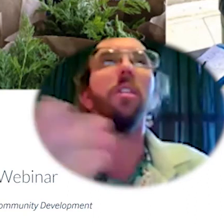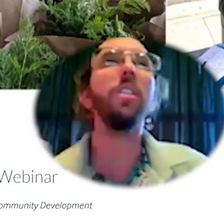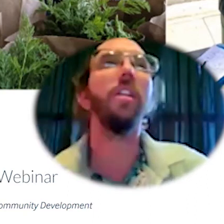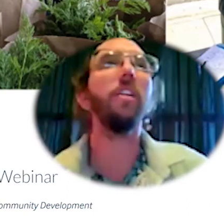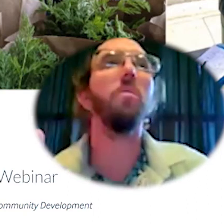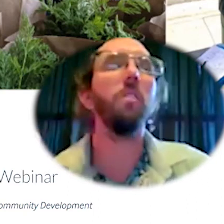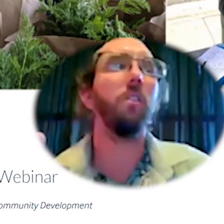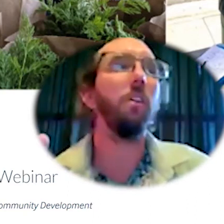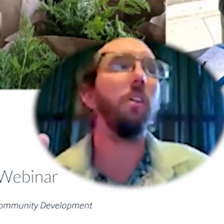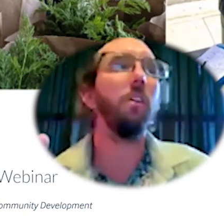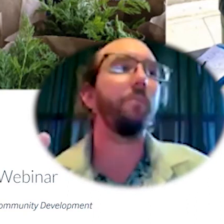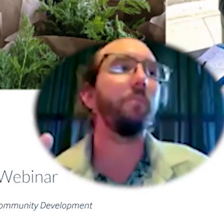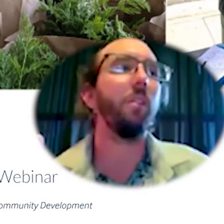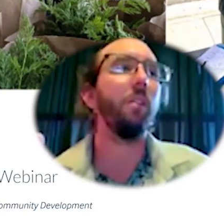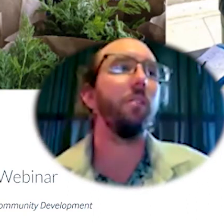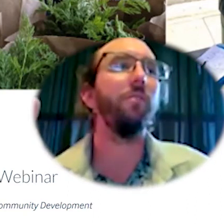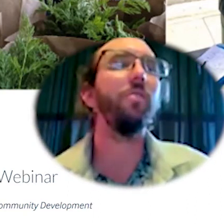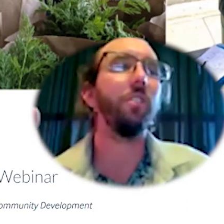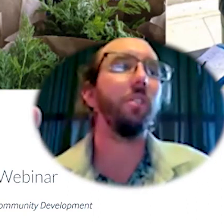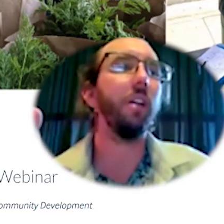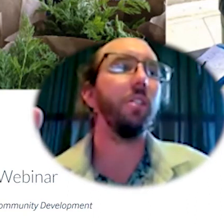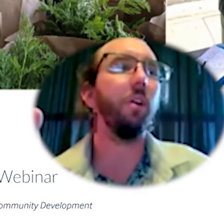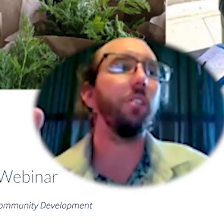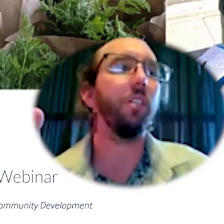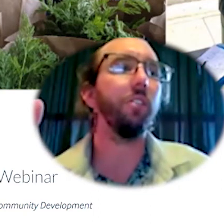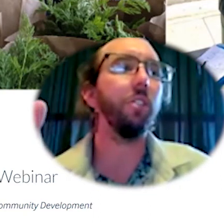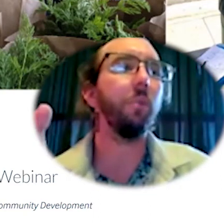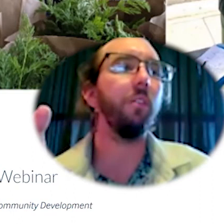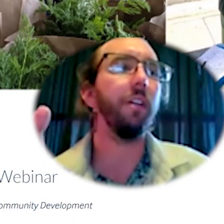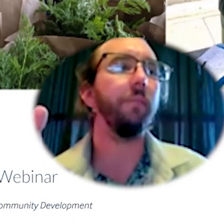the san diego food system alliance project is inspiring